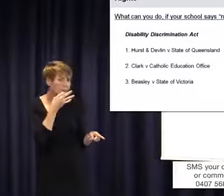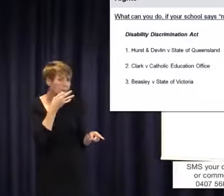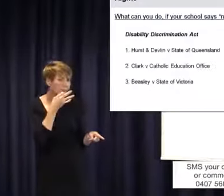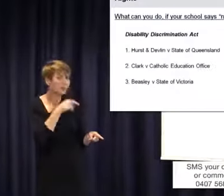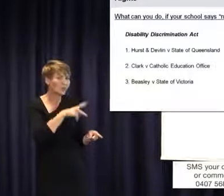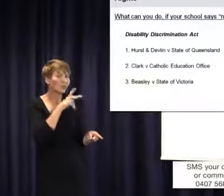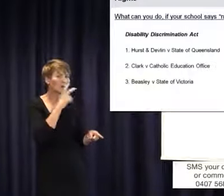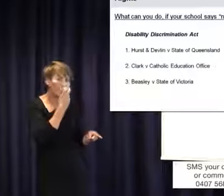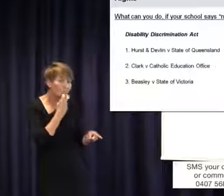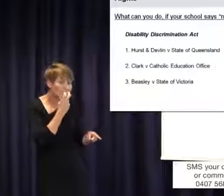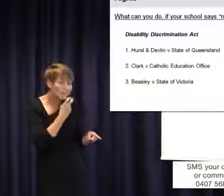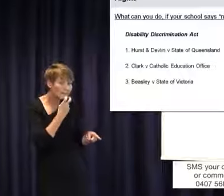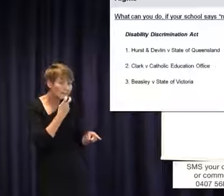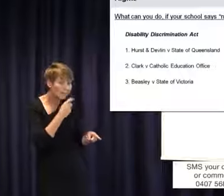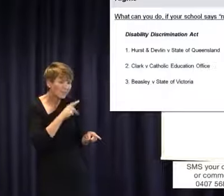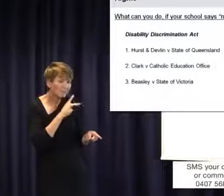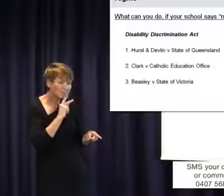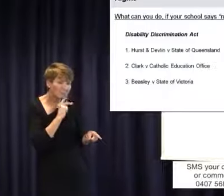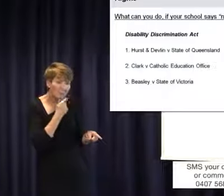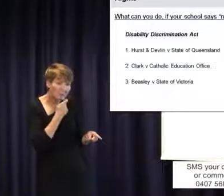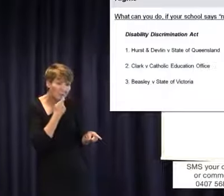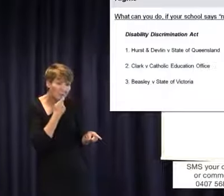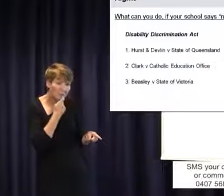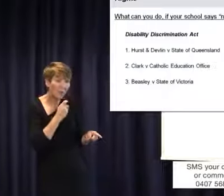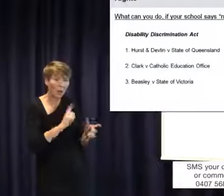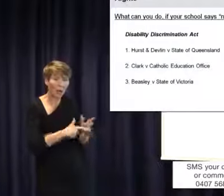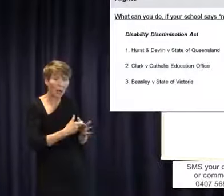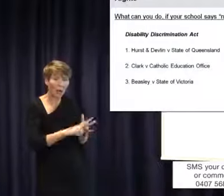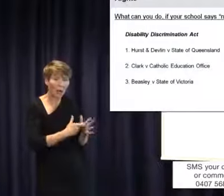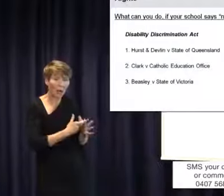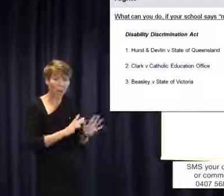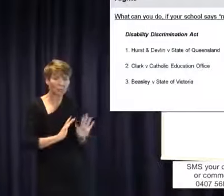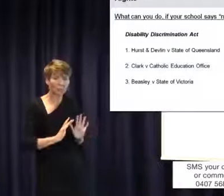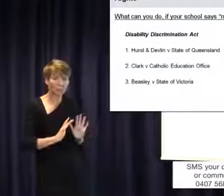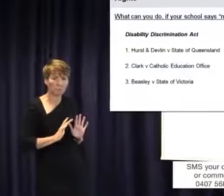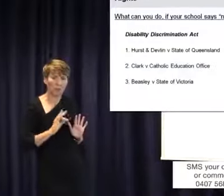hearing. She could lip read. She was doing pretty well in her classes.' So even though